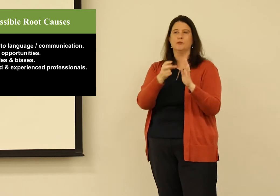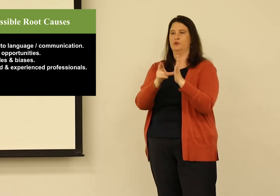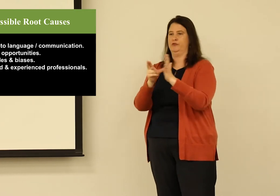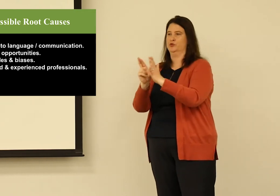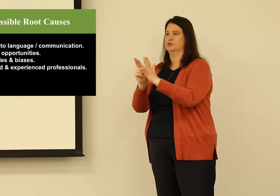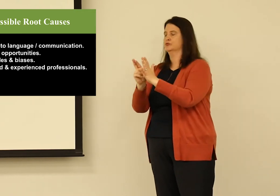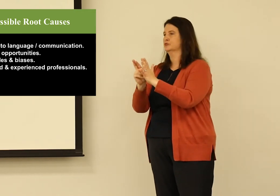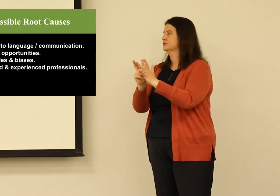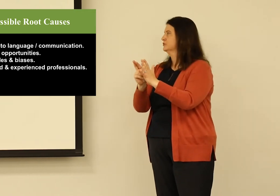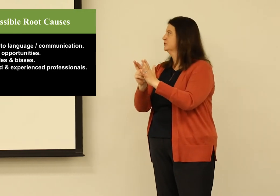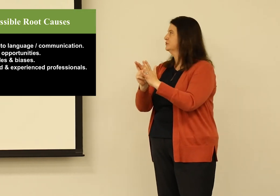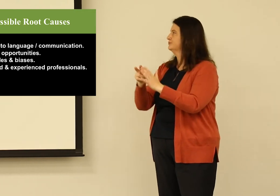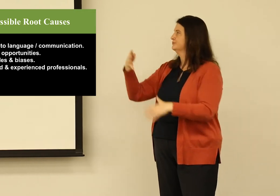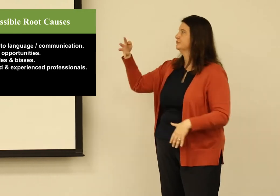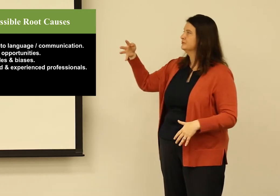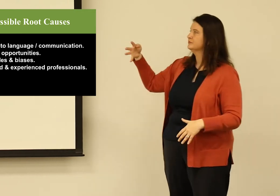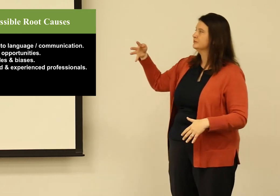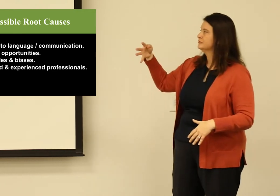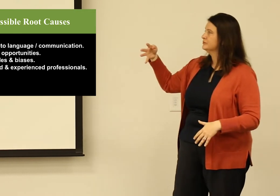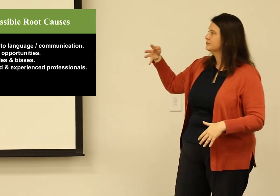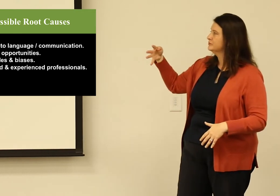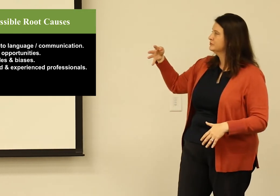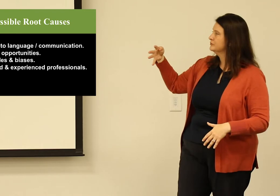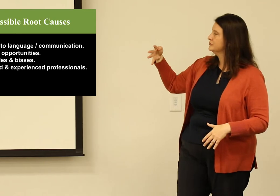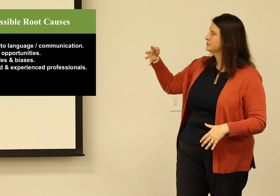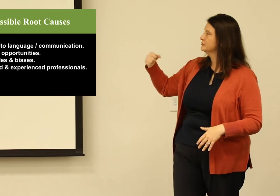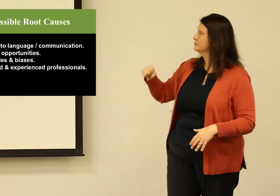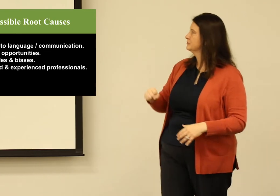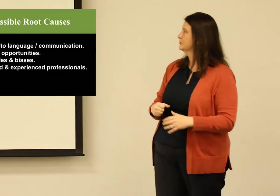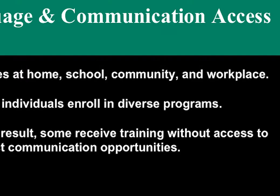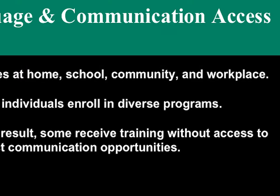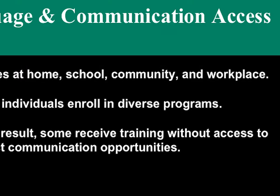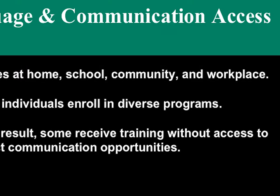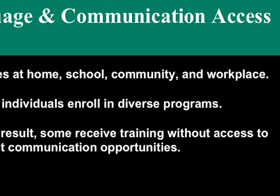but these are four of the possible root causes that came from the review of literature.